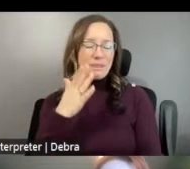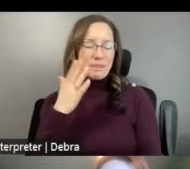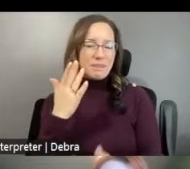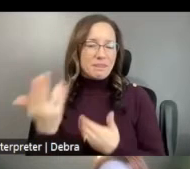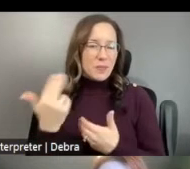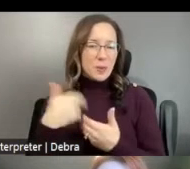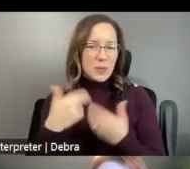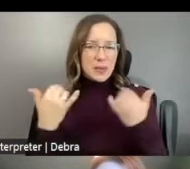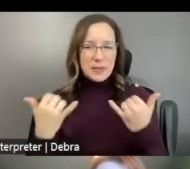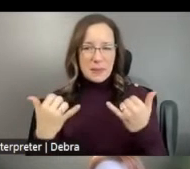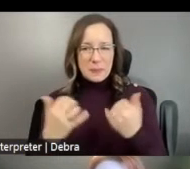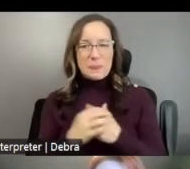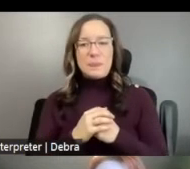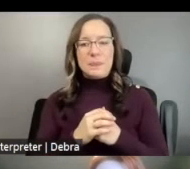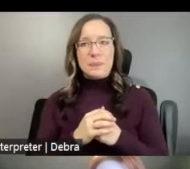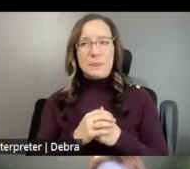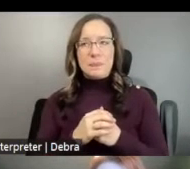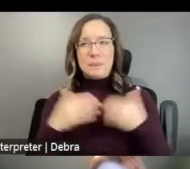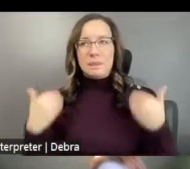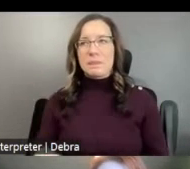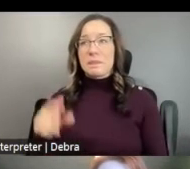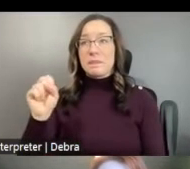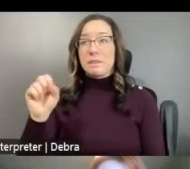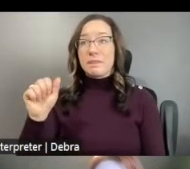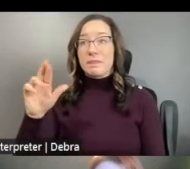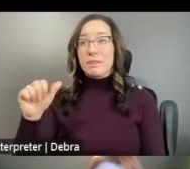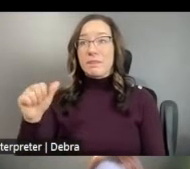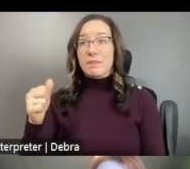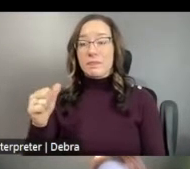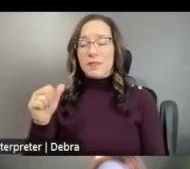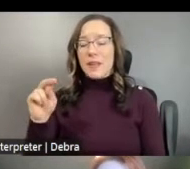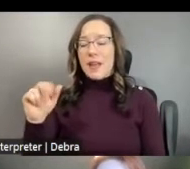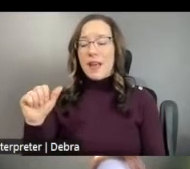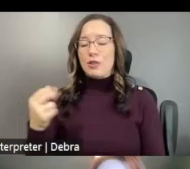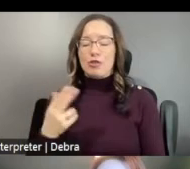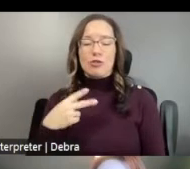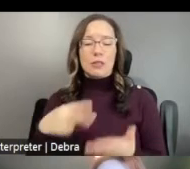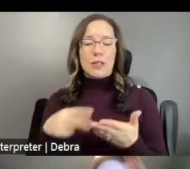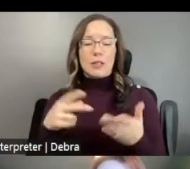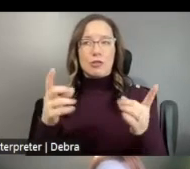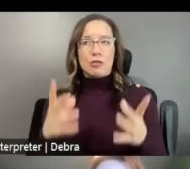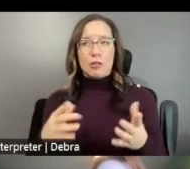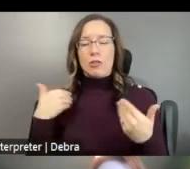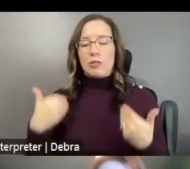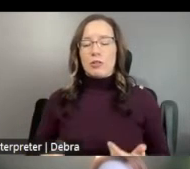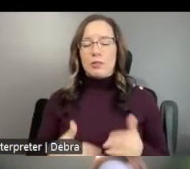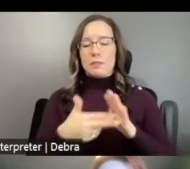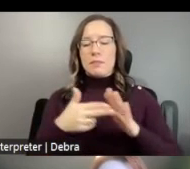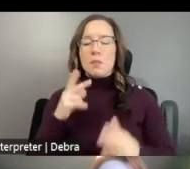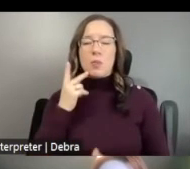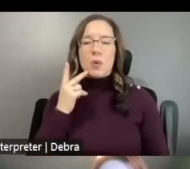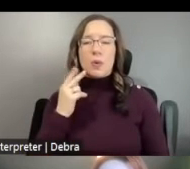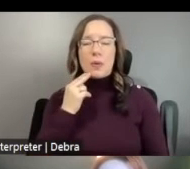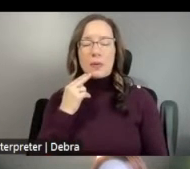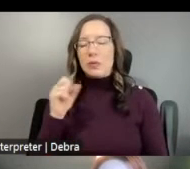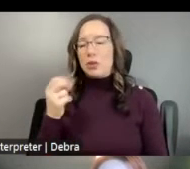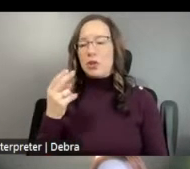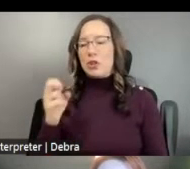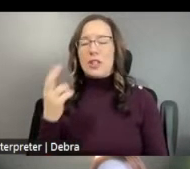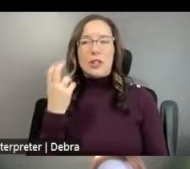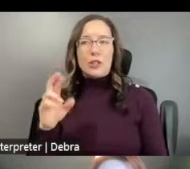US TODAY. I AM SERVING AS THE DANCE DIRECTOR AND I USE SHE AND HER PRONOUNS. I AM A WHITE WOMAN